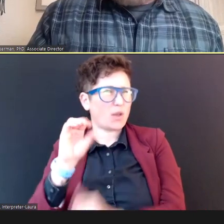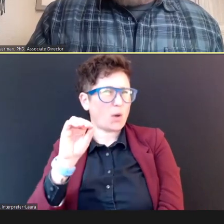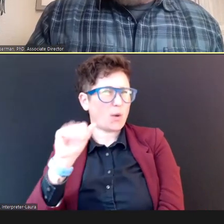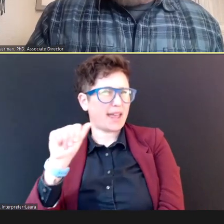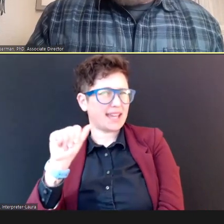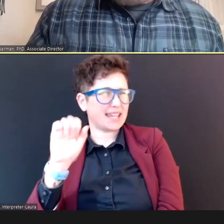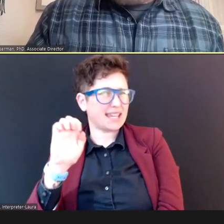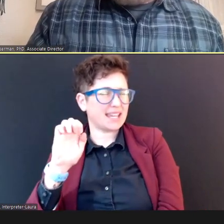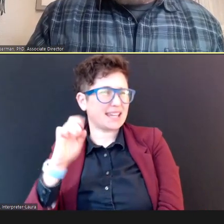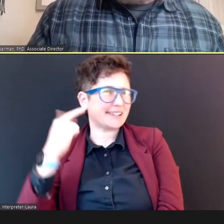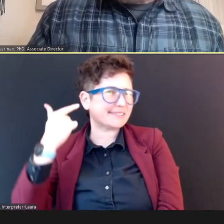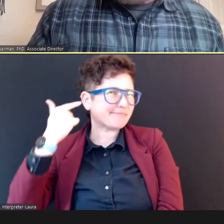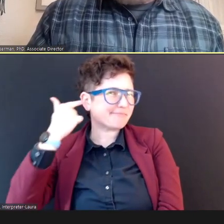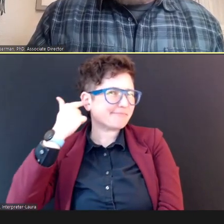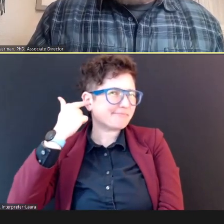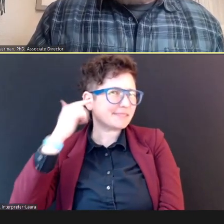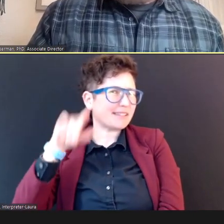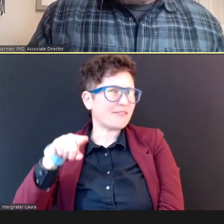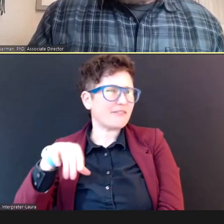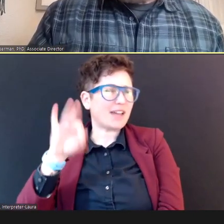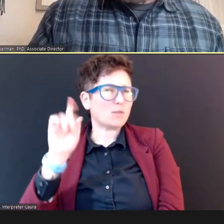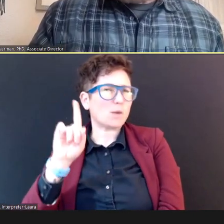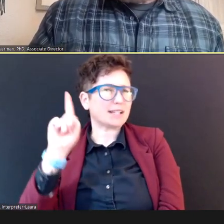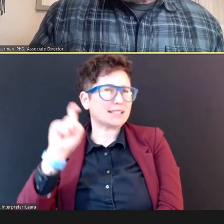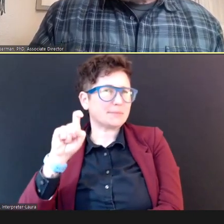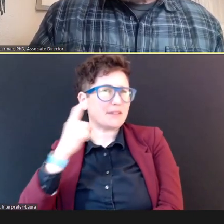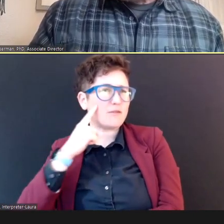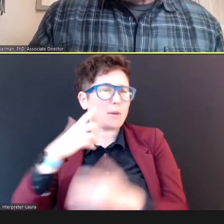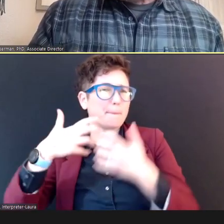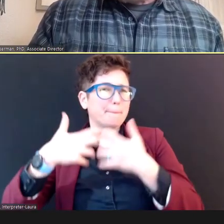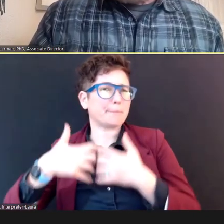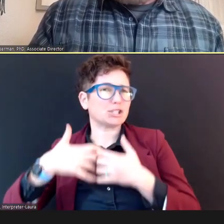reading. any suggestions?